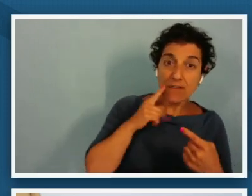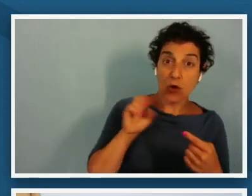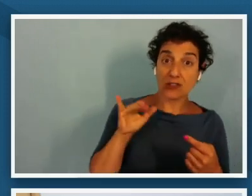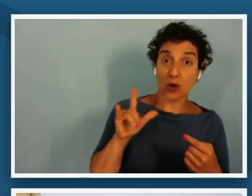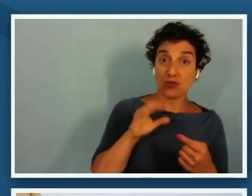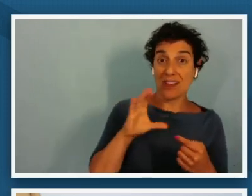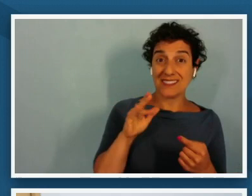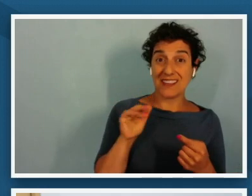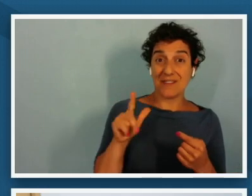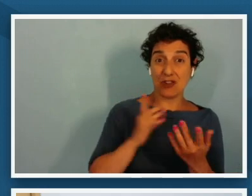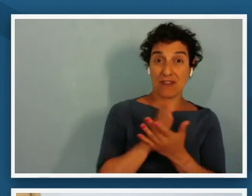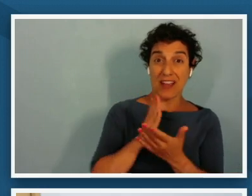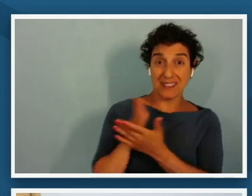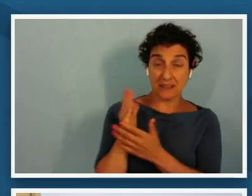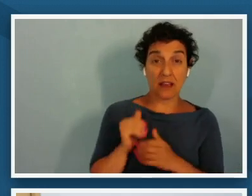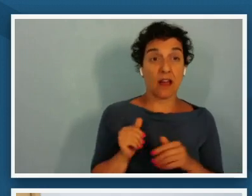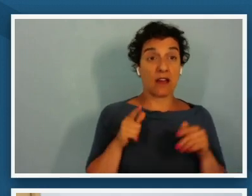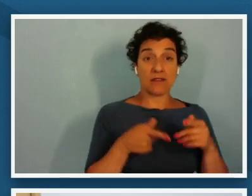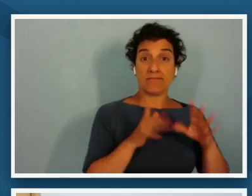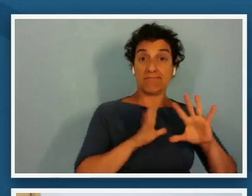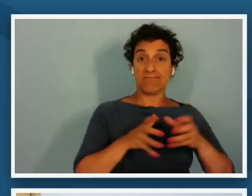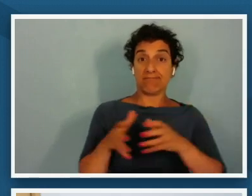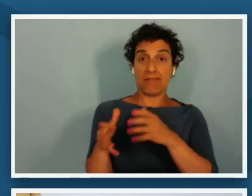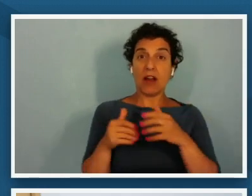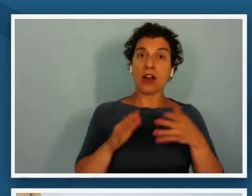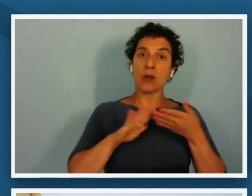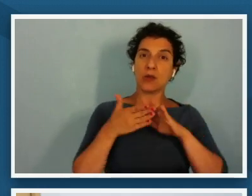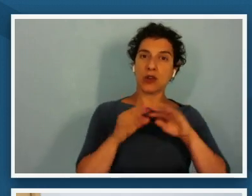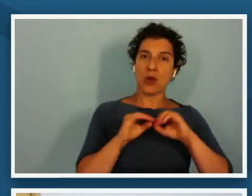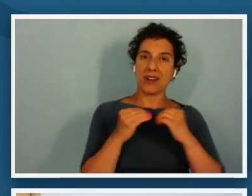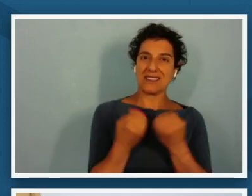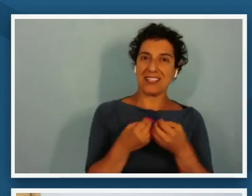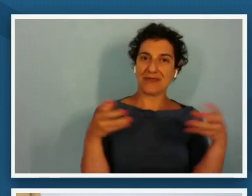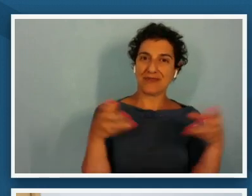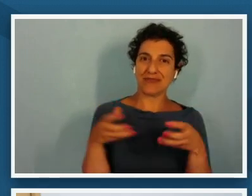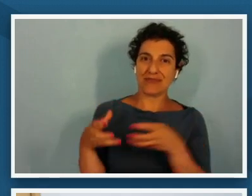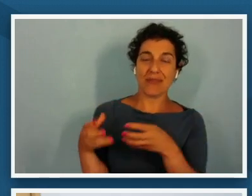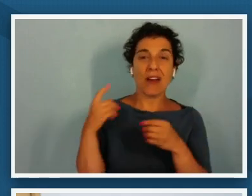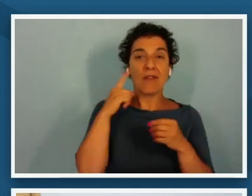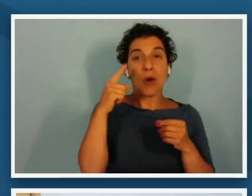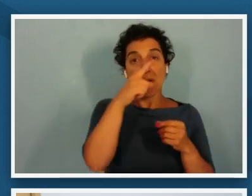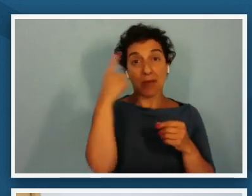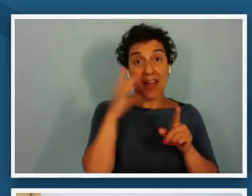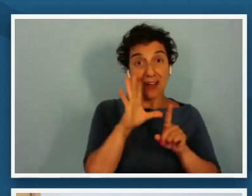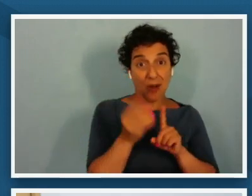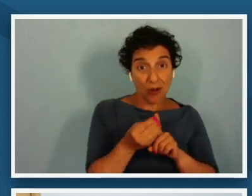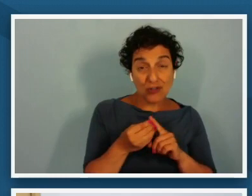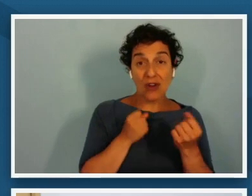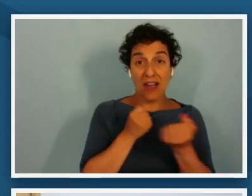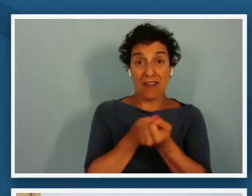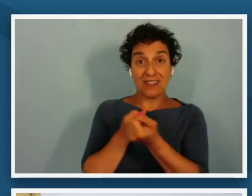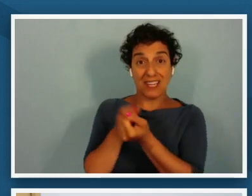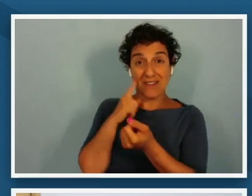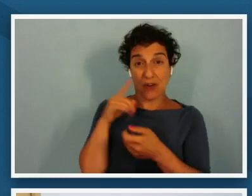of community organizations that came together to represent black culture